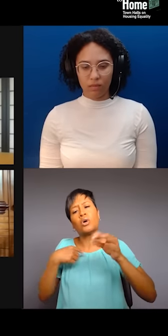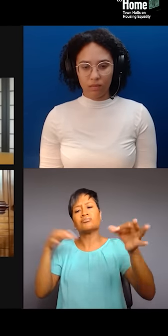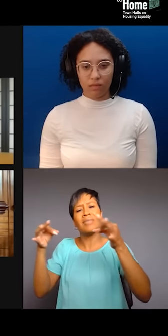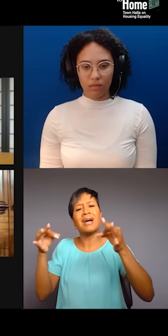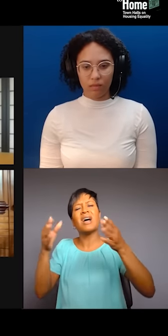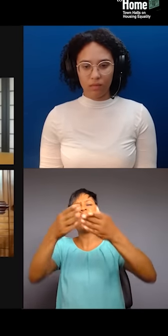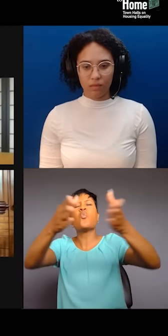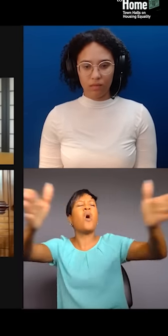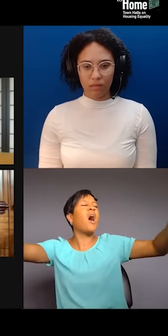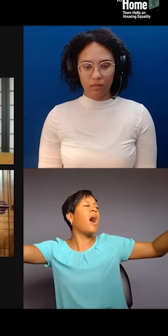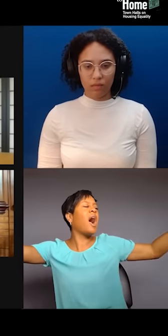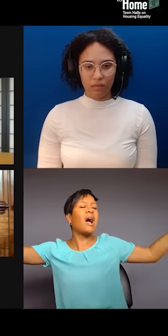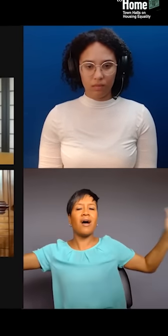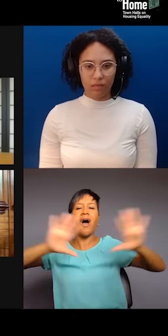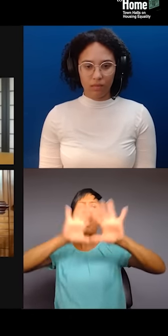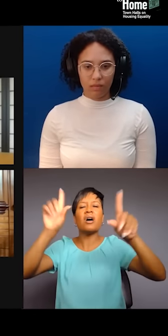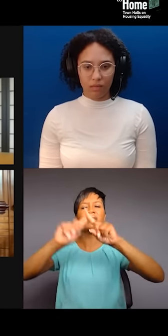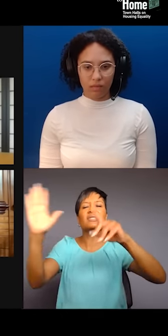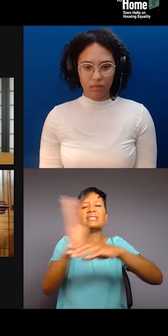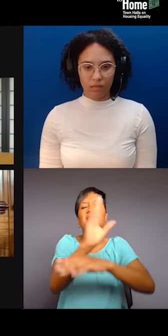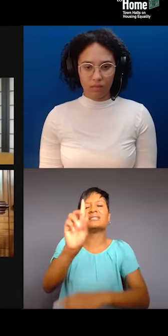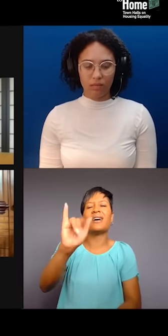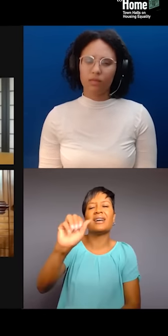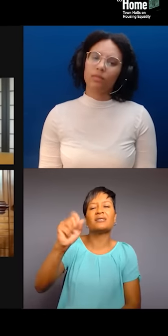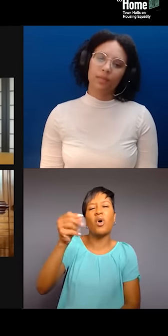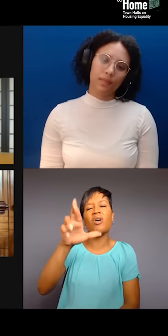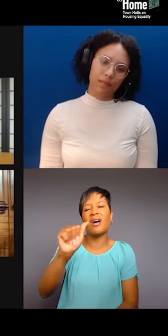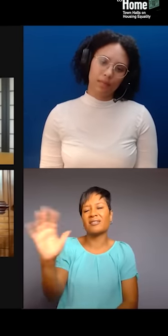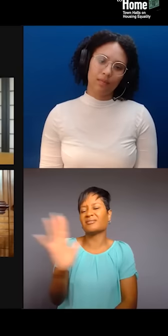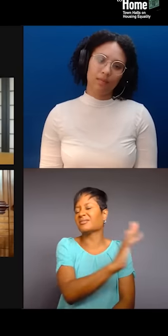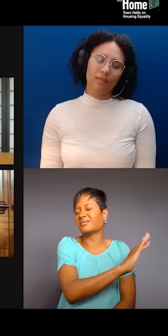across all of the diasporas. Thank you so much, Najmah. I'm getting a note here.